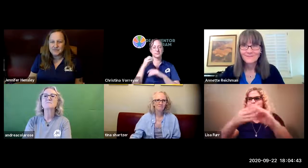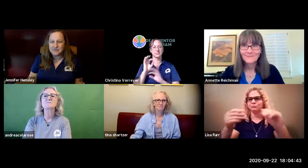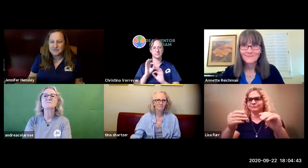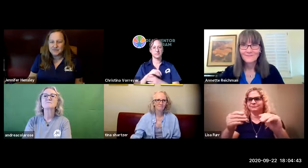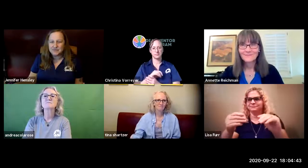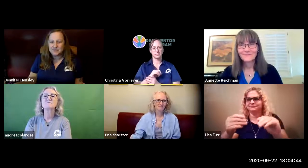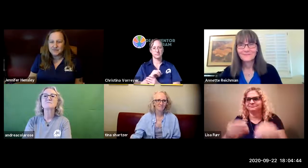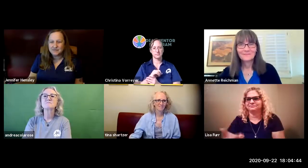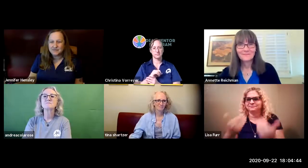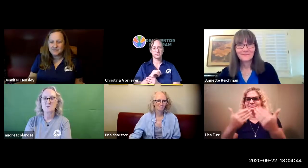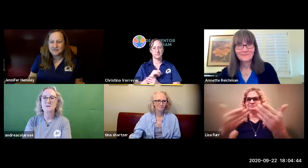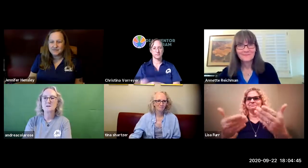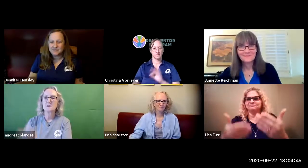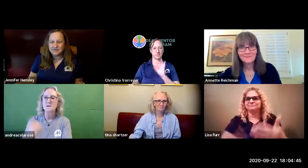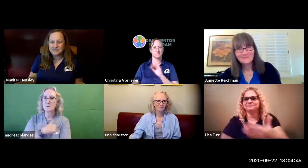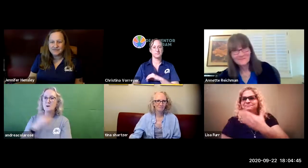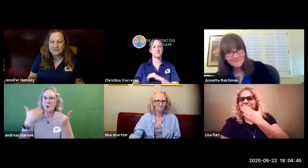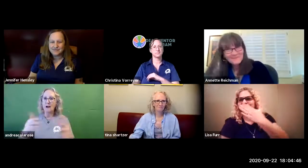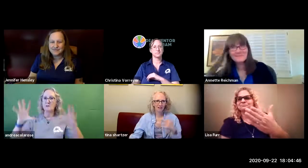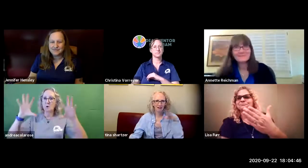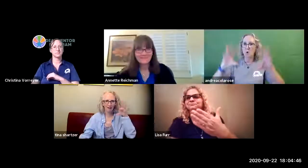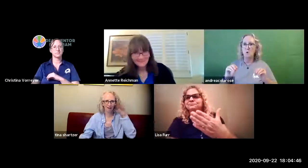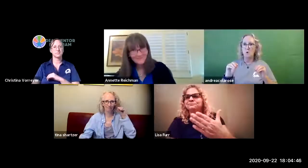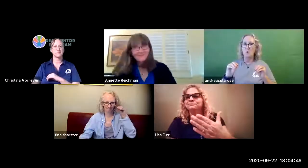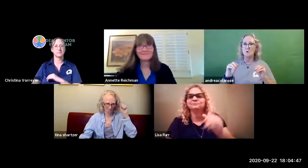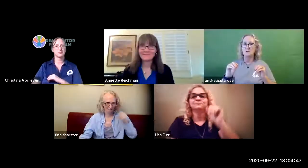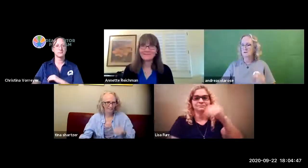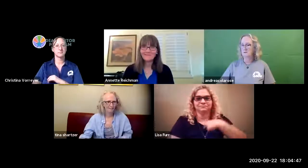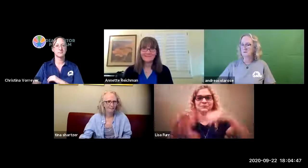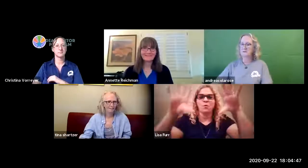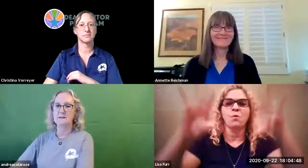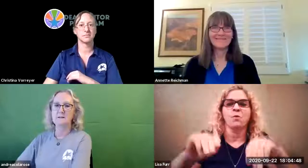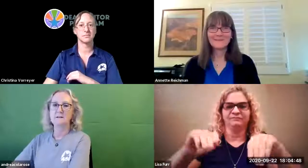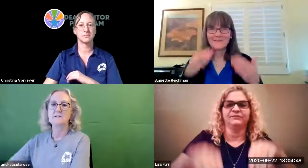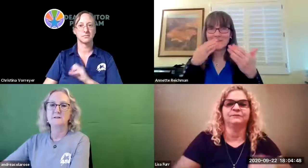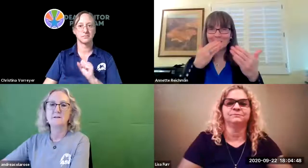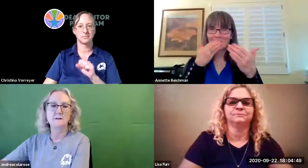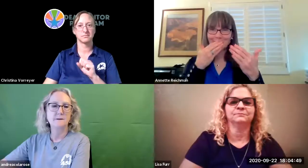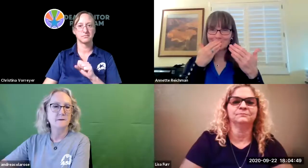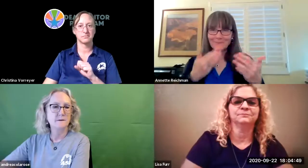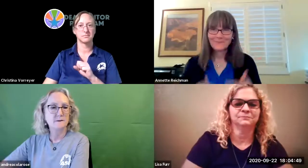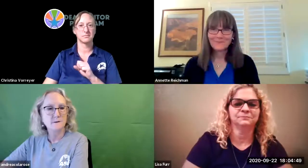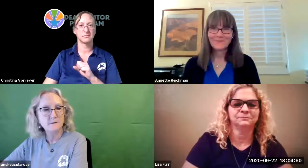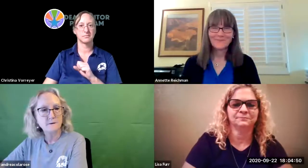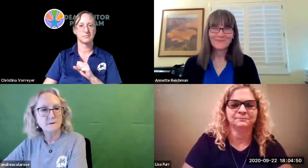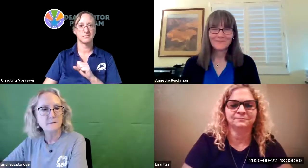reichman take it away annette and thank you